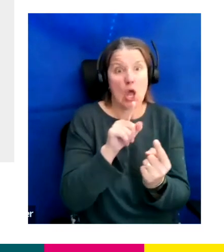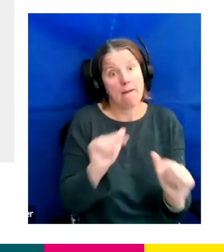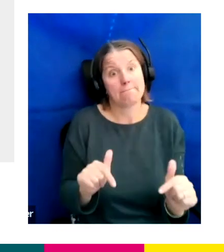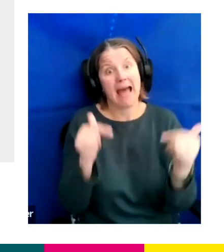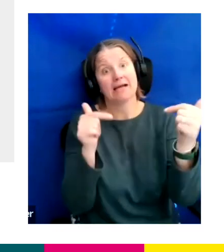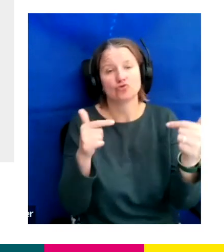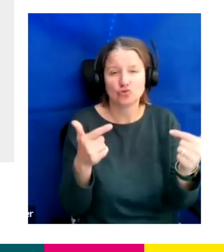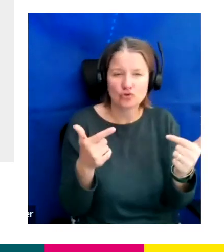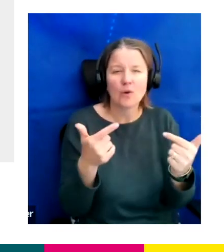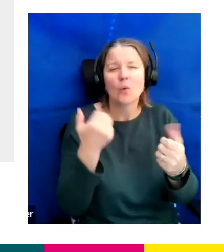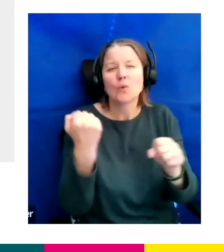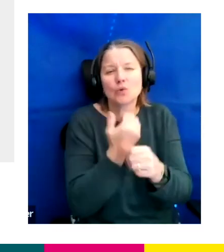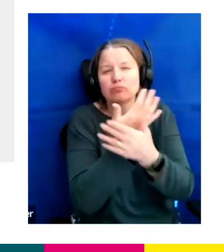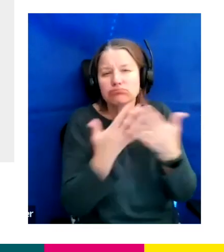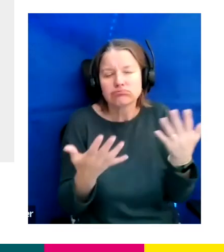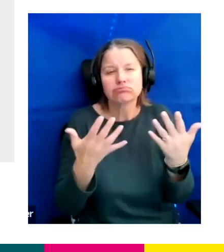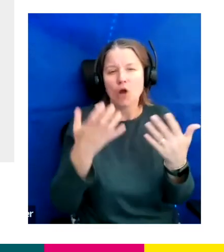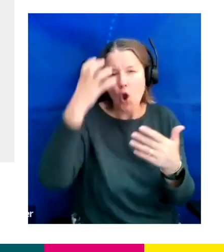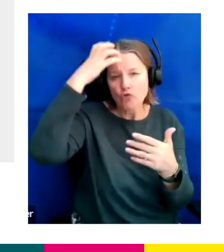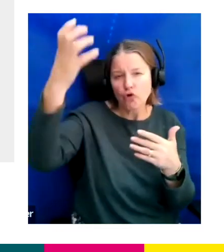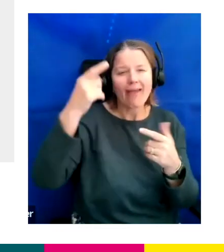We do the Royal Variety, we do one off music specials.